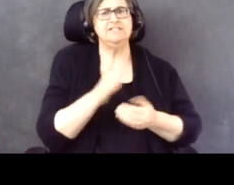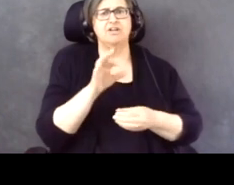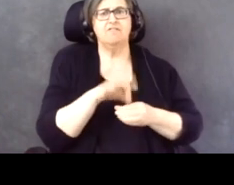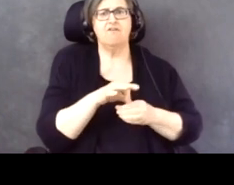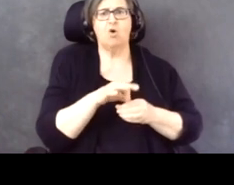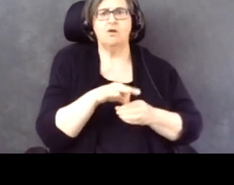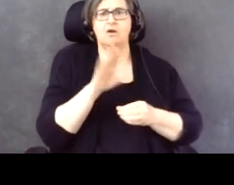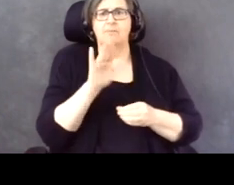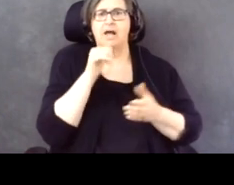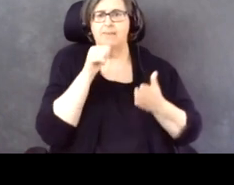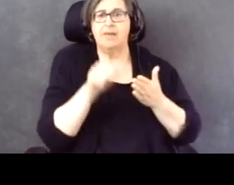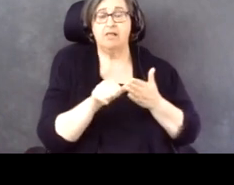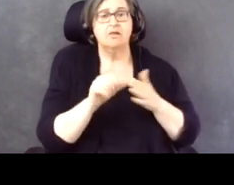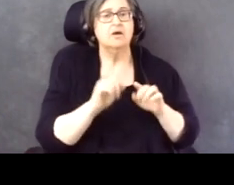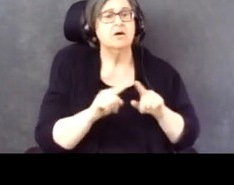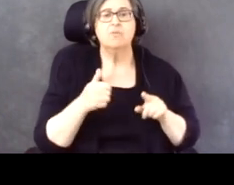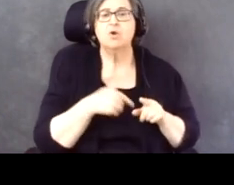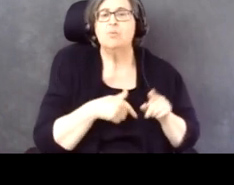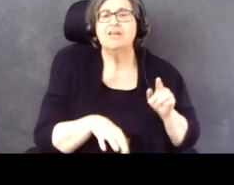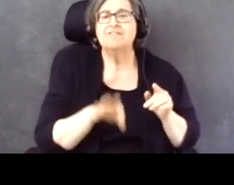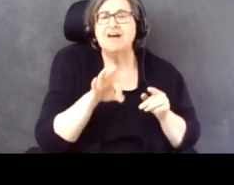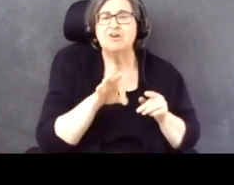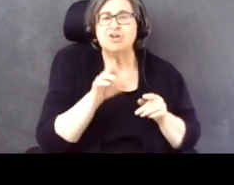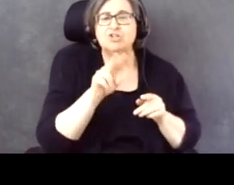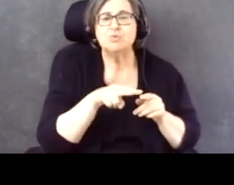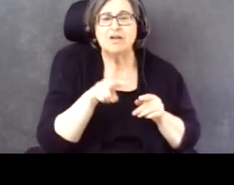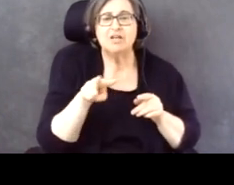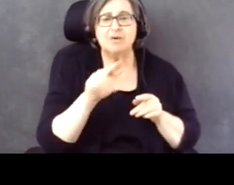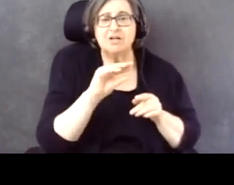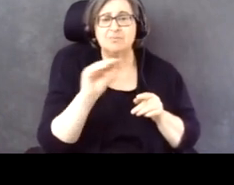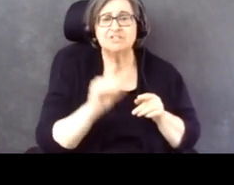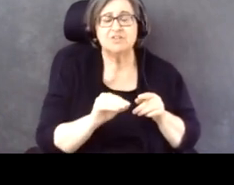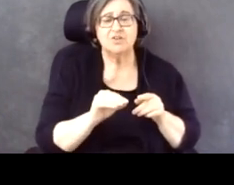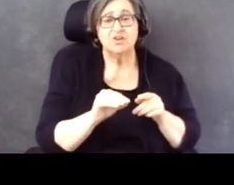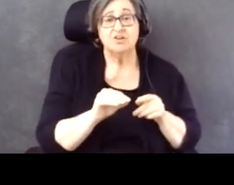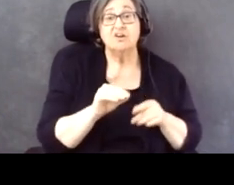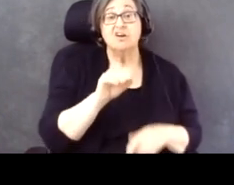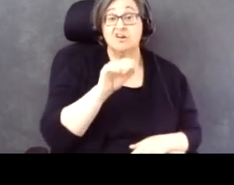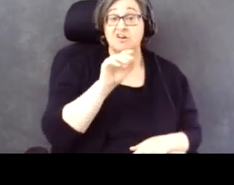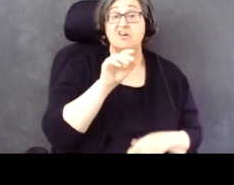In our survey, we found 22% of over one-fifth of people with visual impairments reported